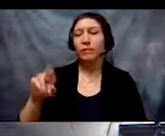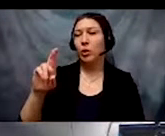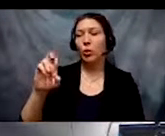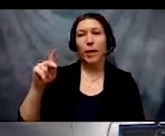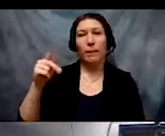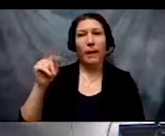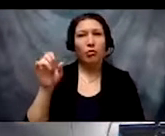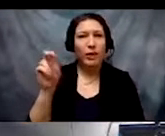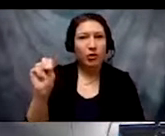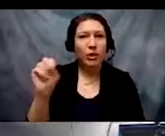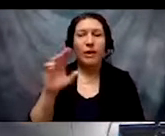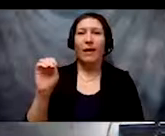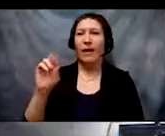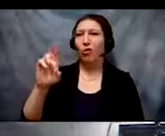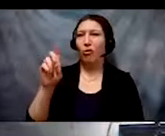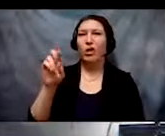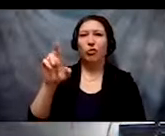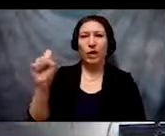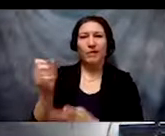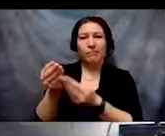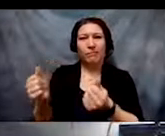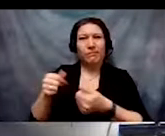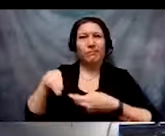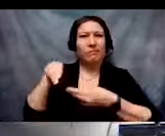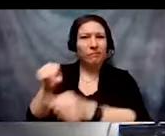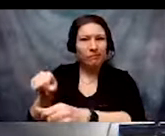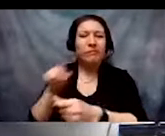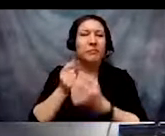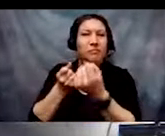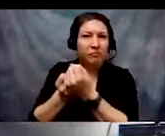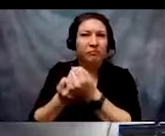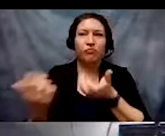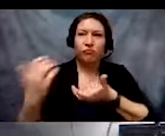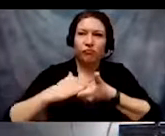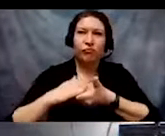and redress urgently needed for the scope of ethical acknowledgment